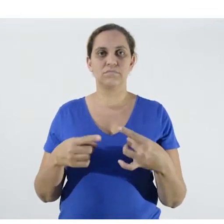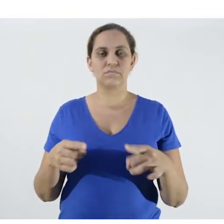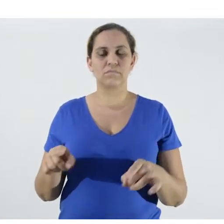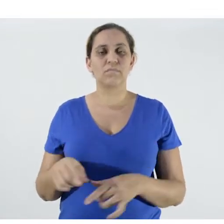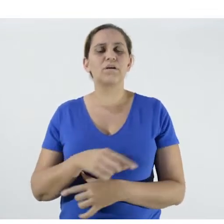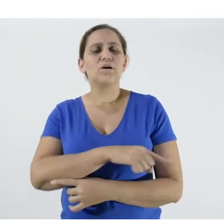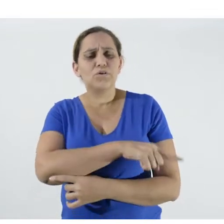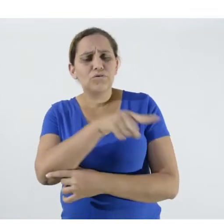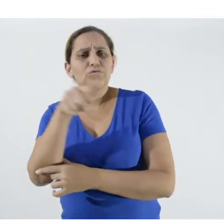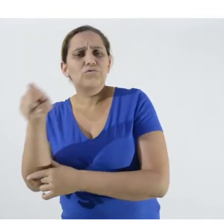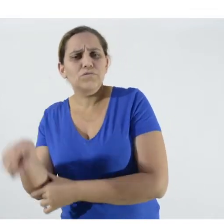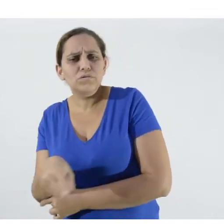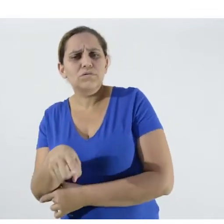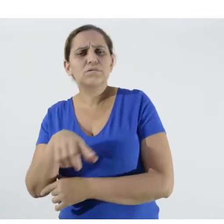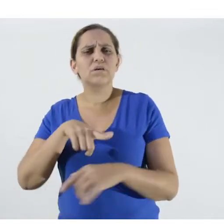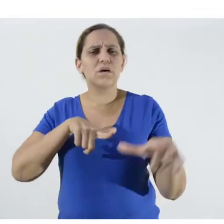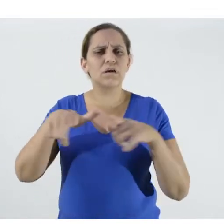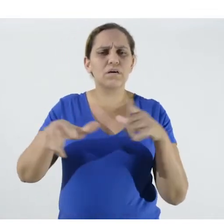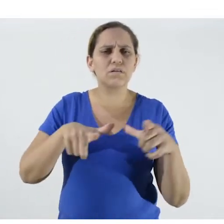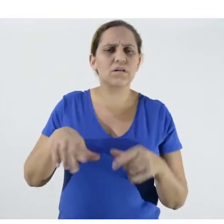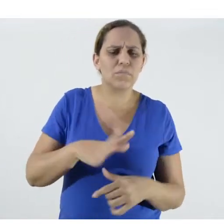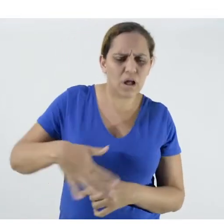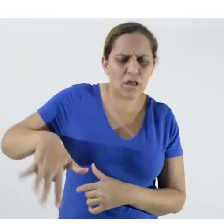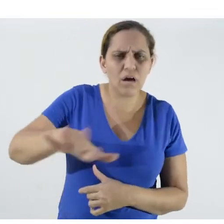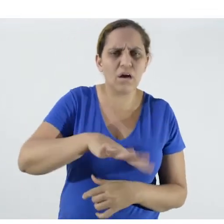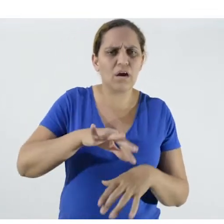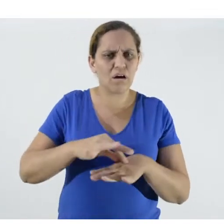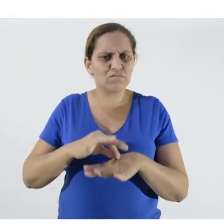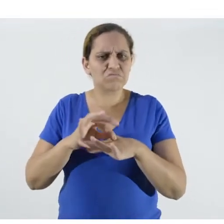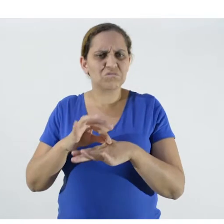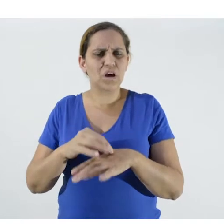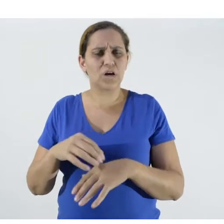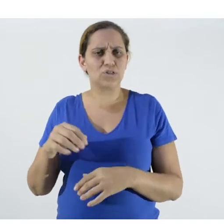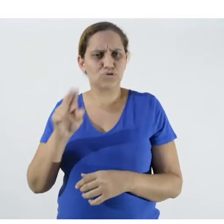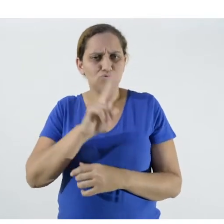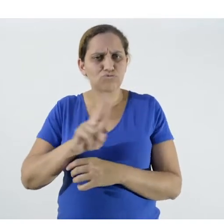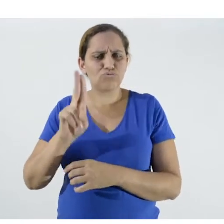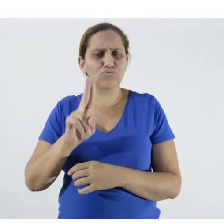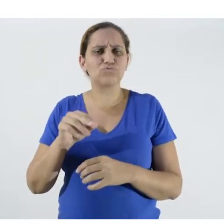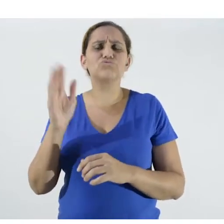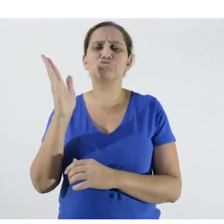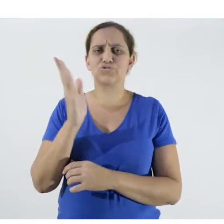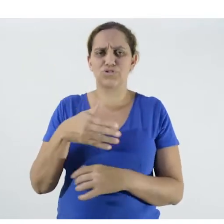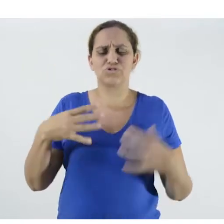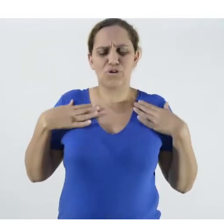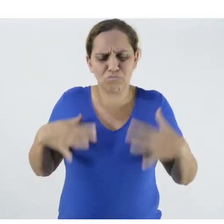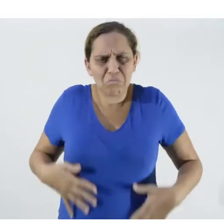"You who work in a meat market already use, you know, overalls, masks, hats, boots and lots of